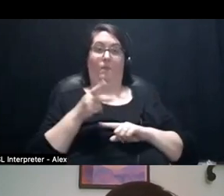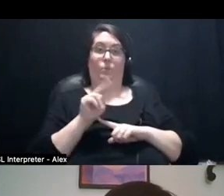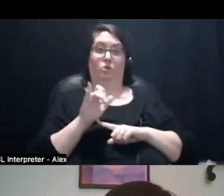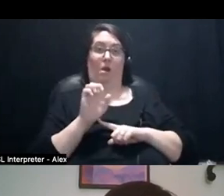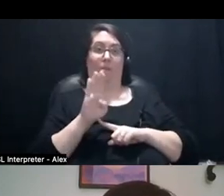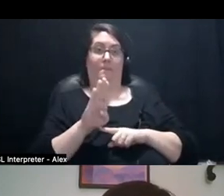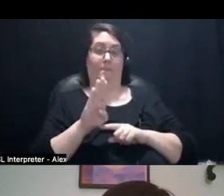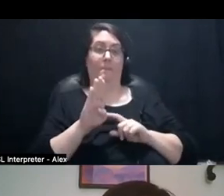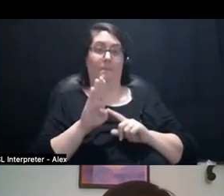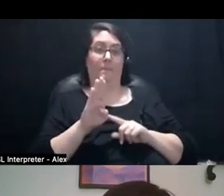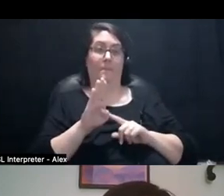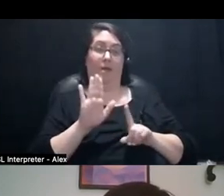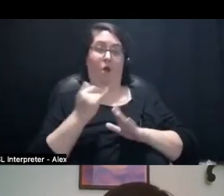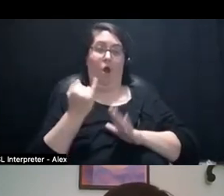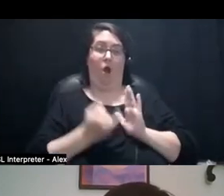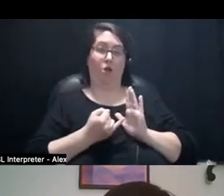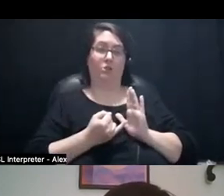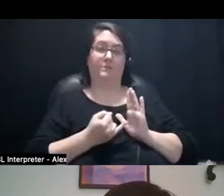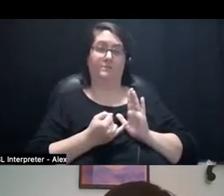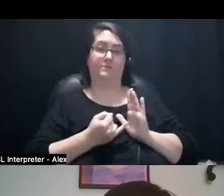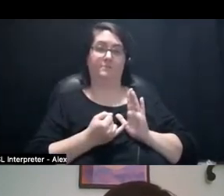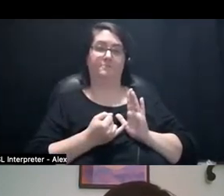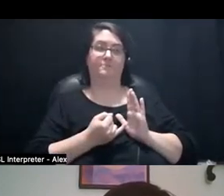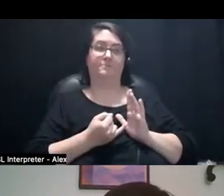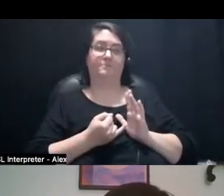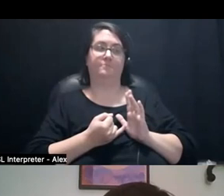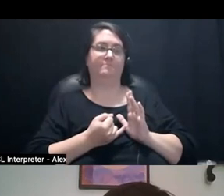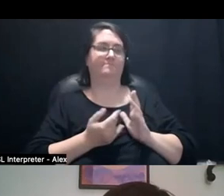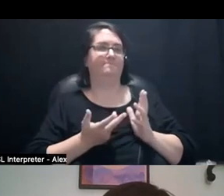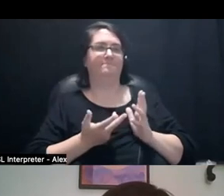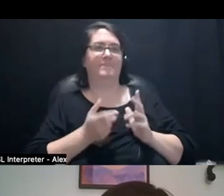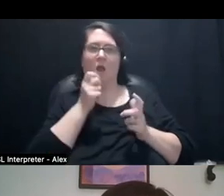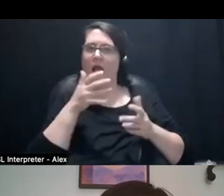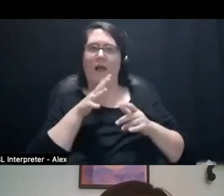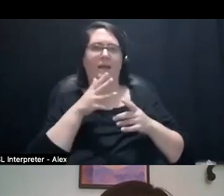I don't know, I think it's like really not mainstream at all and I don't need it to be